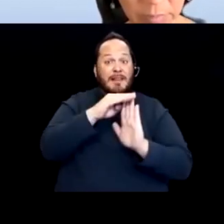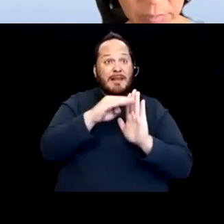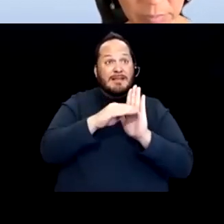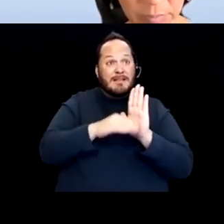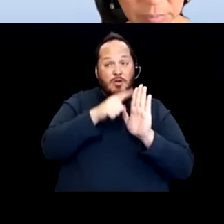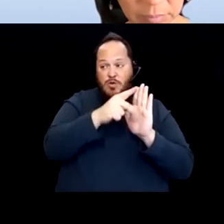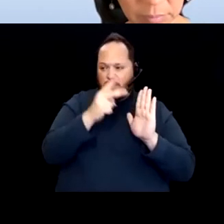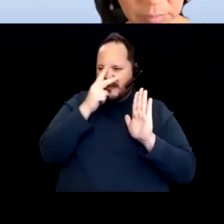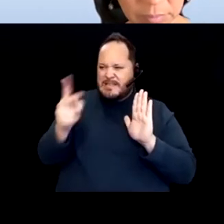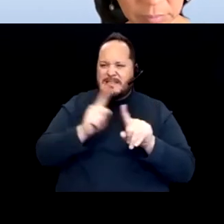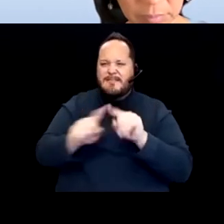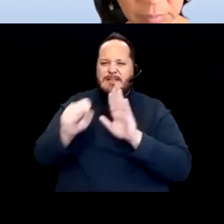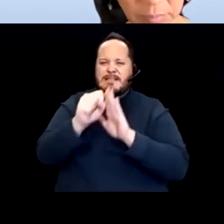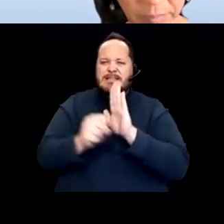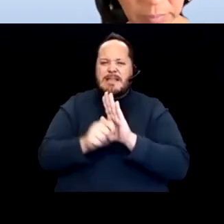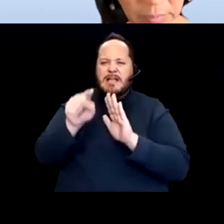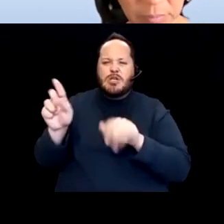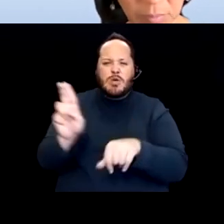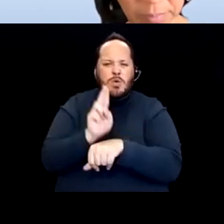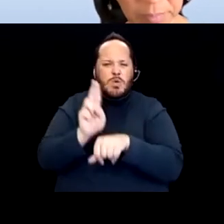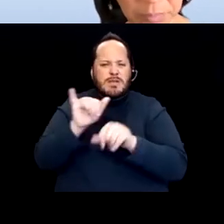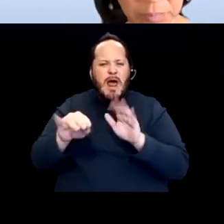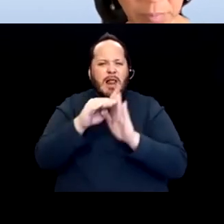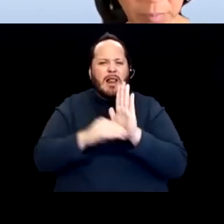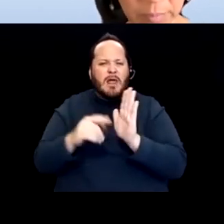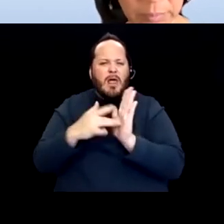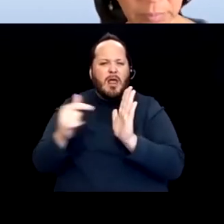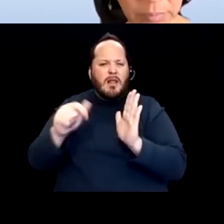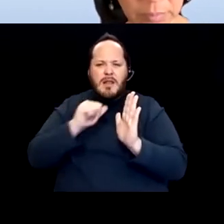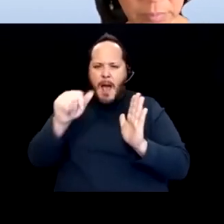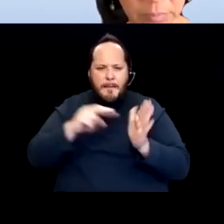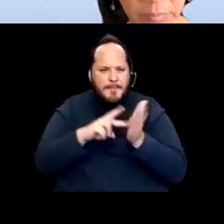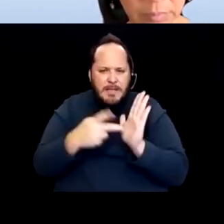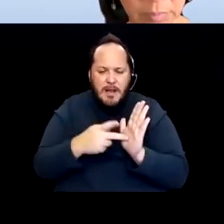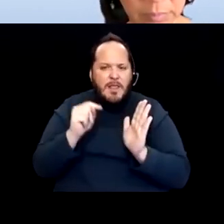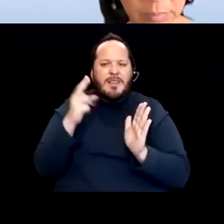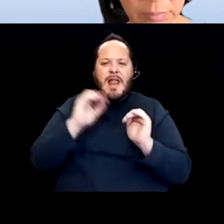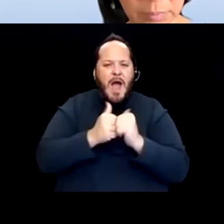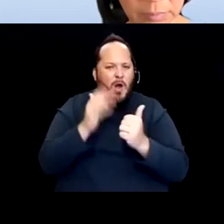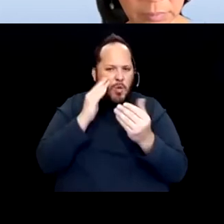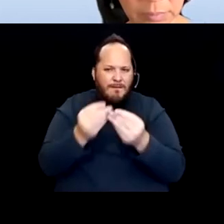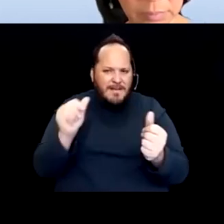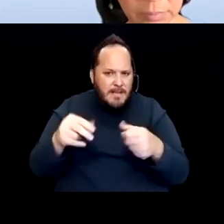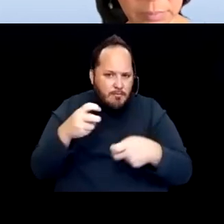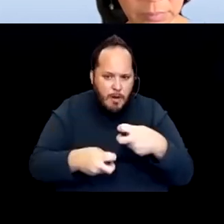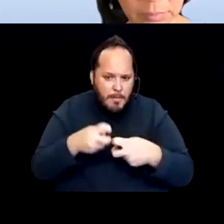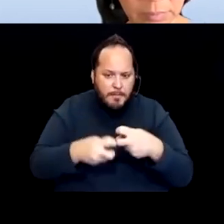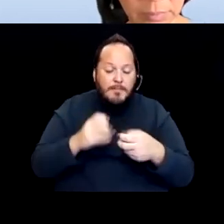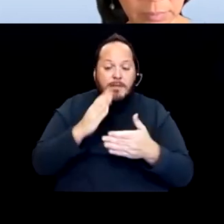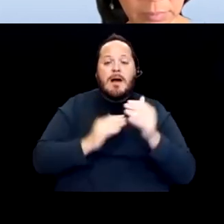in a way that it was not intended, what are you doing to fix the problem? And, you know, some could argue well that wasn't the CDC's role.